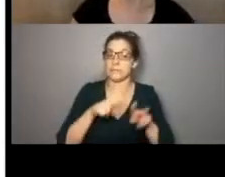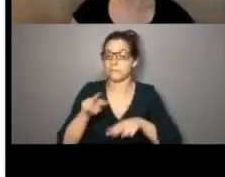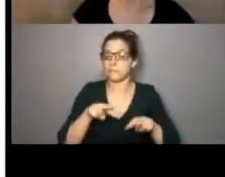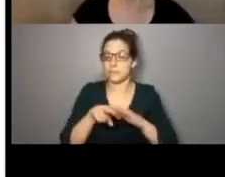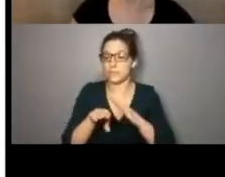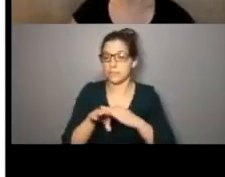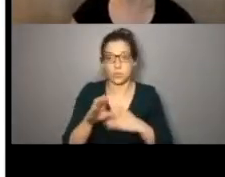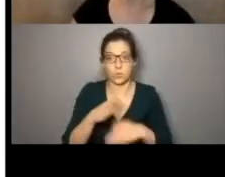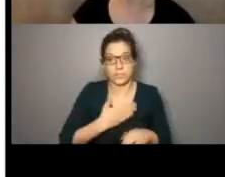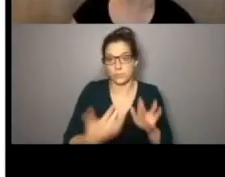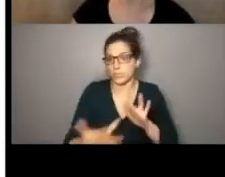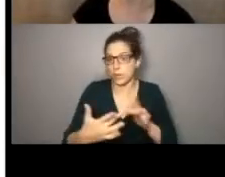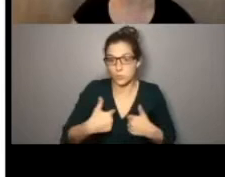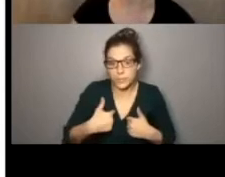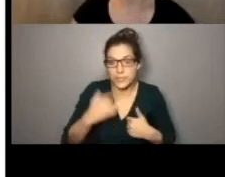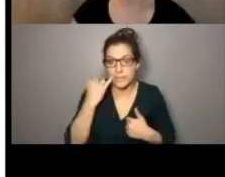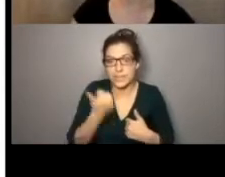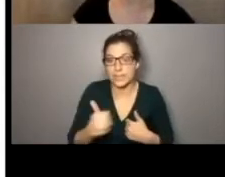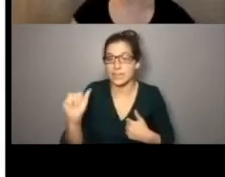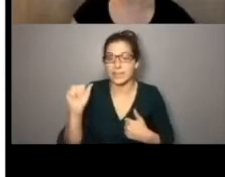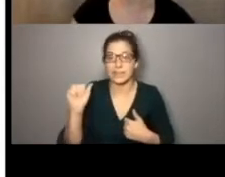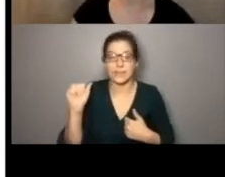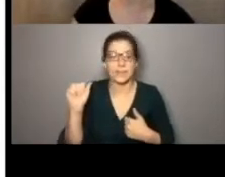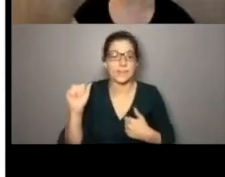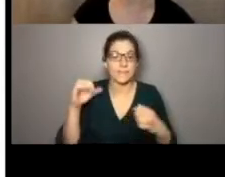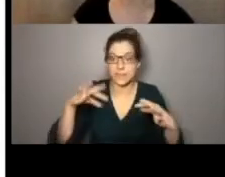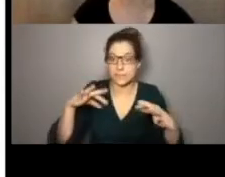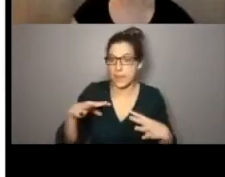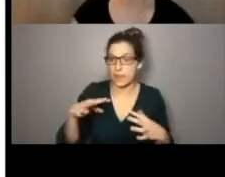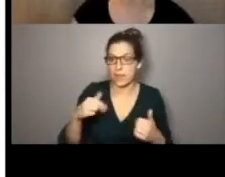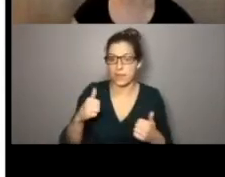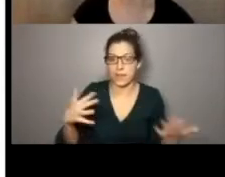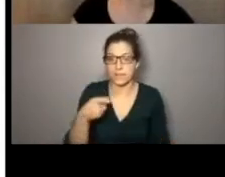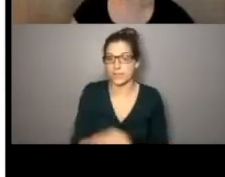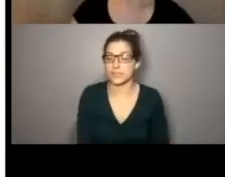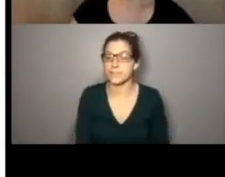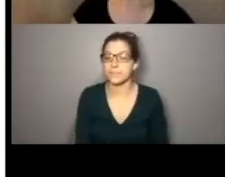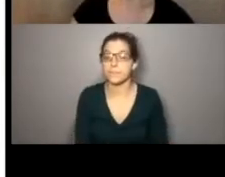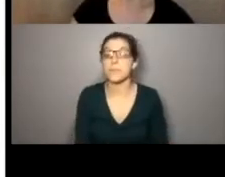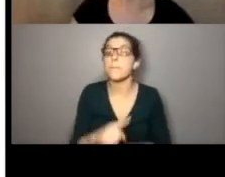more navigable and accessible, so please reach out to me if you have any feedback on any of this. But I'll move on